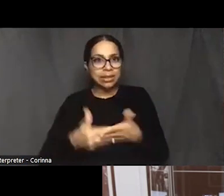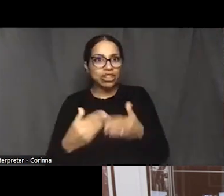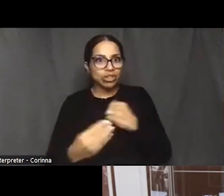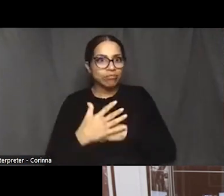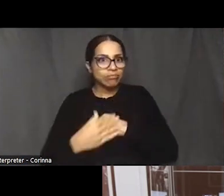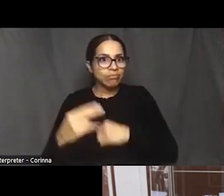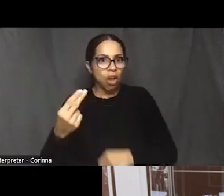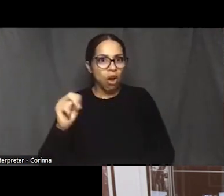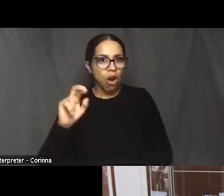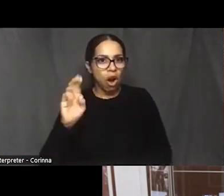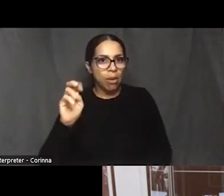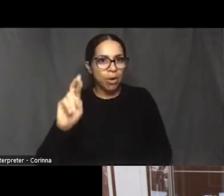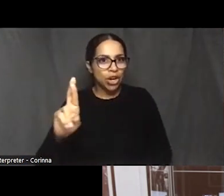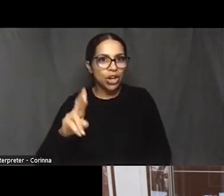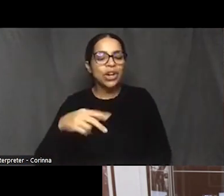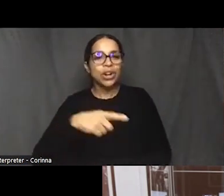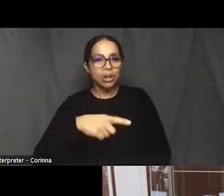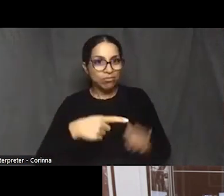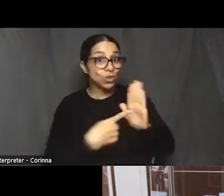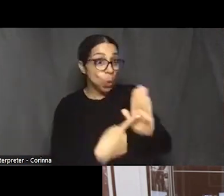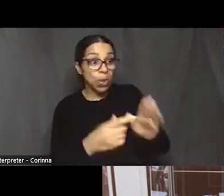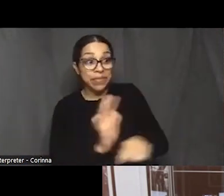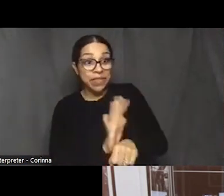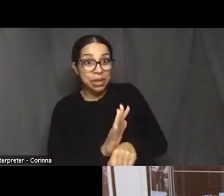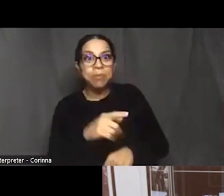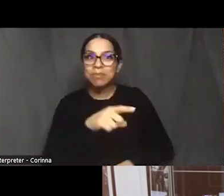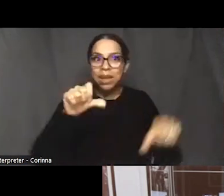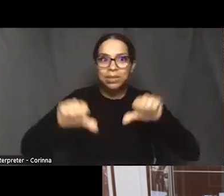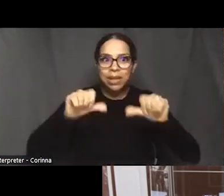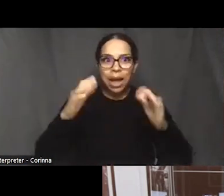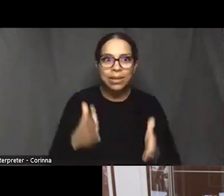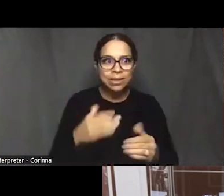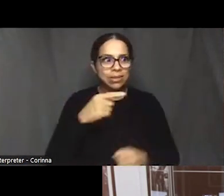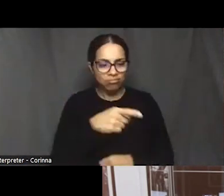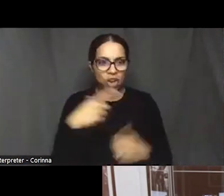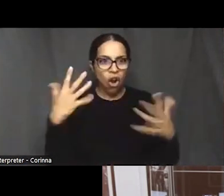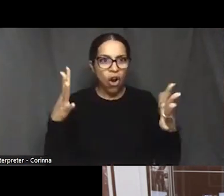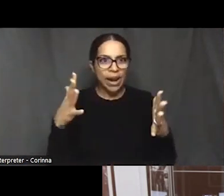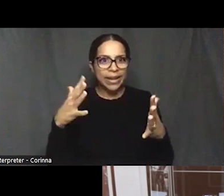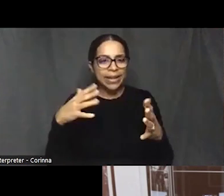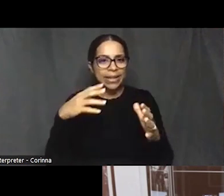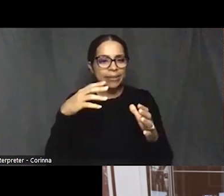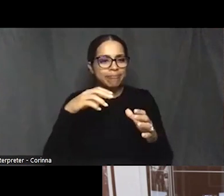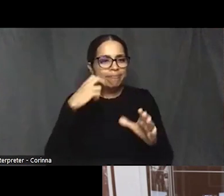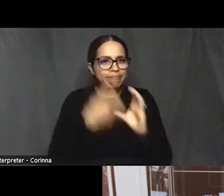the issues that we discussed in the film, and hopefully they can incorporate. And there were a